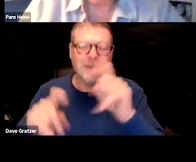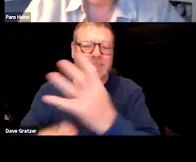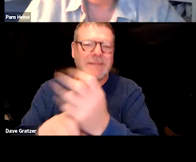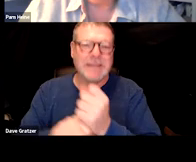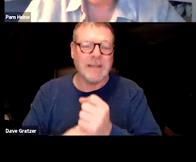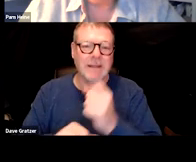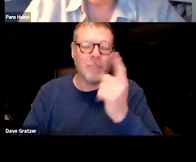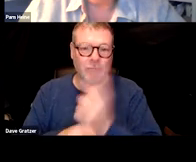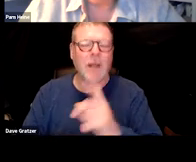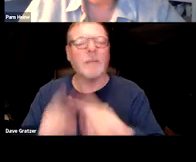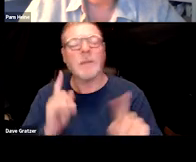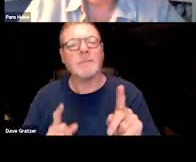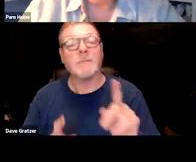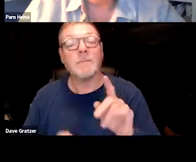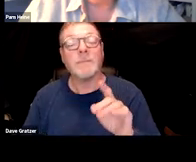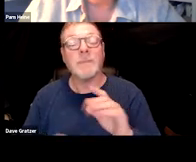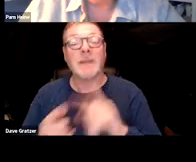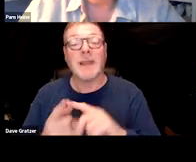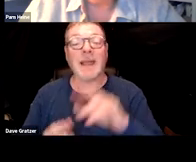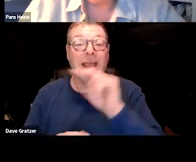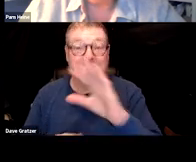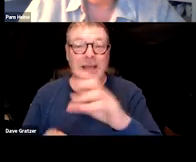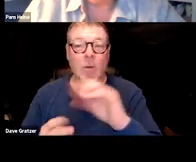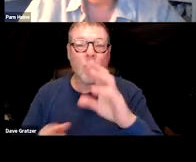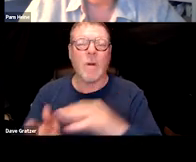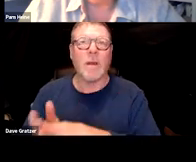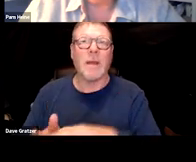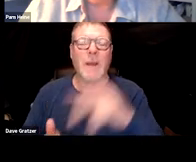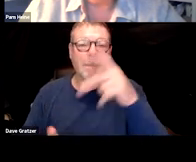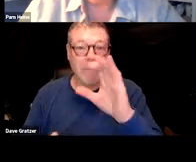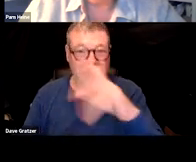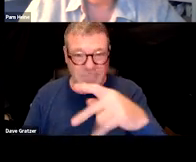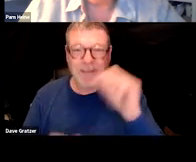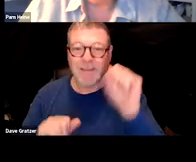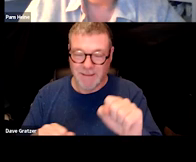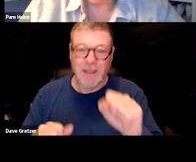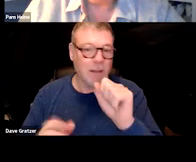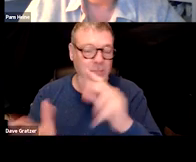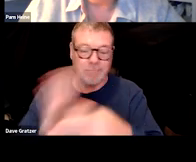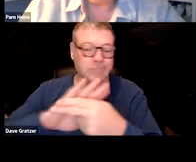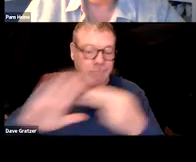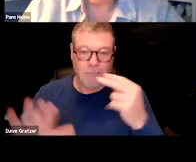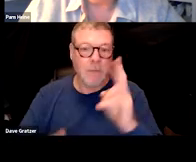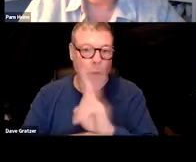but I think the MC or physician could also diagnose that just by using the criteria.